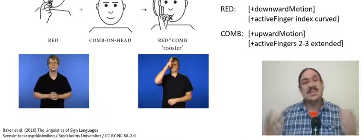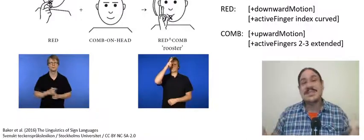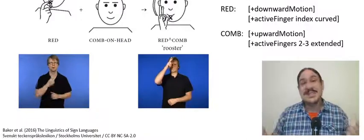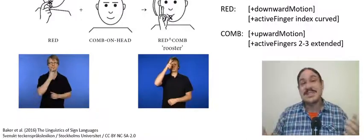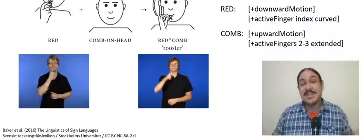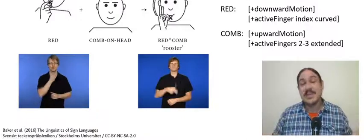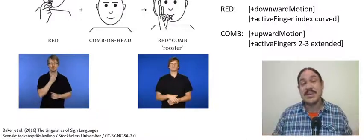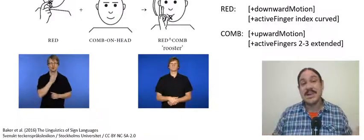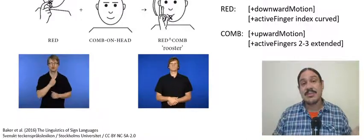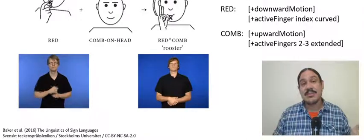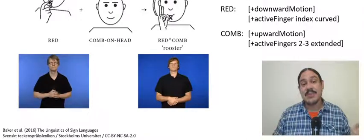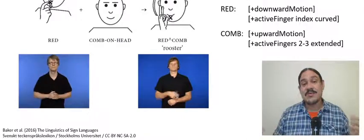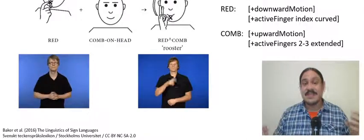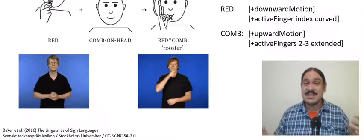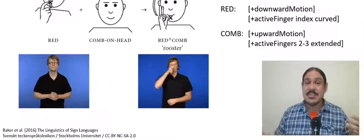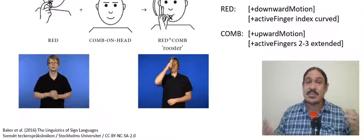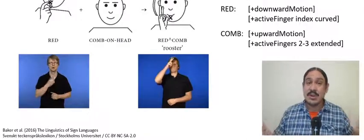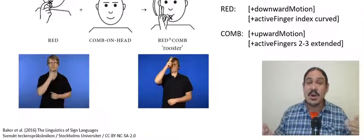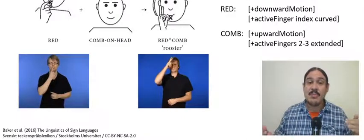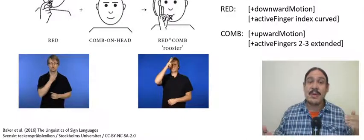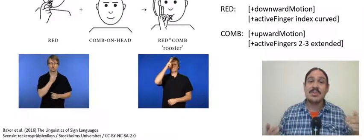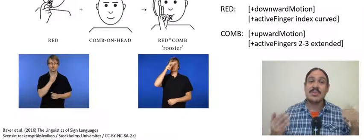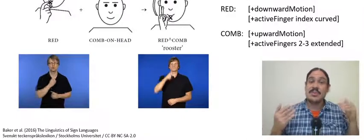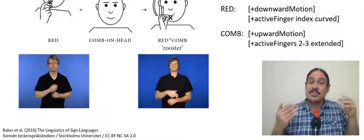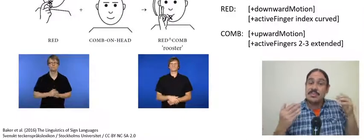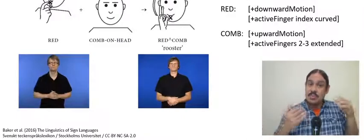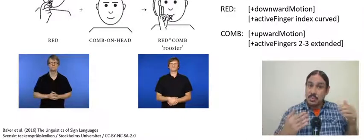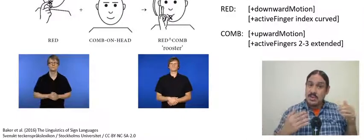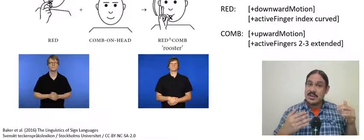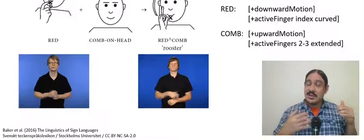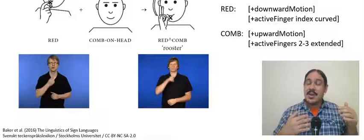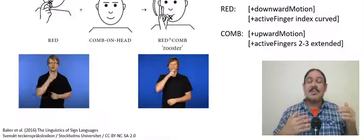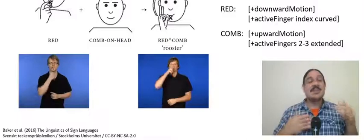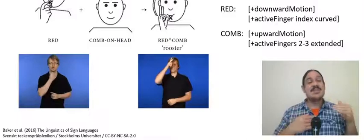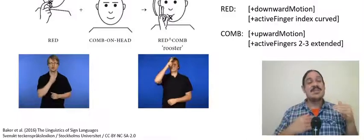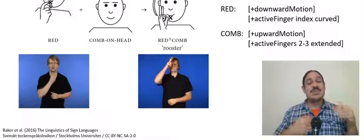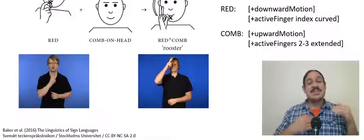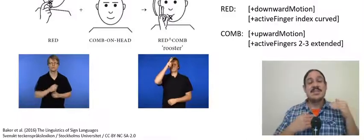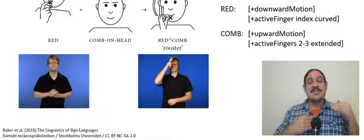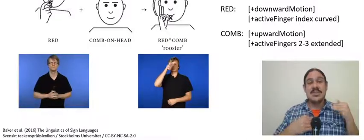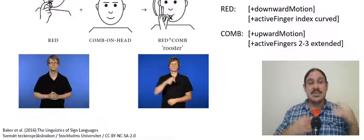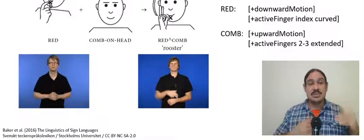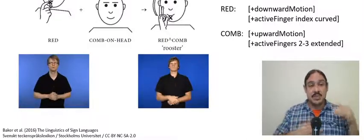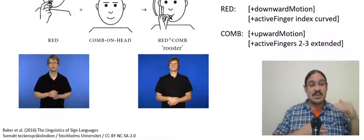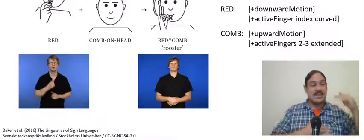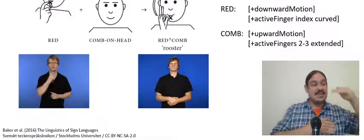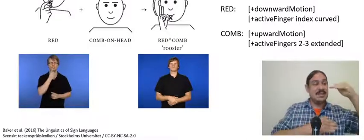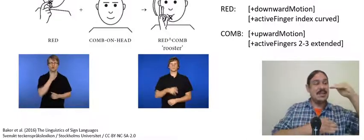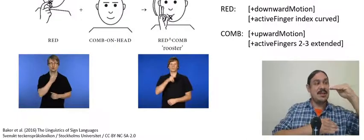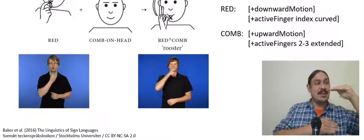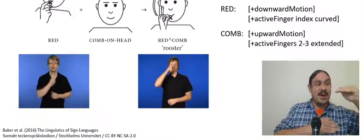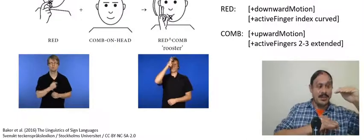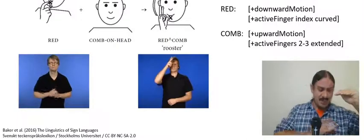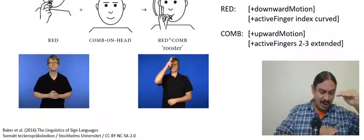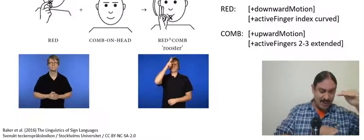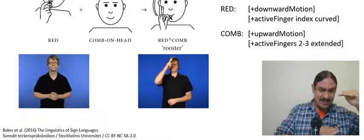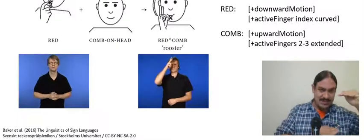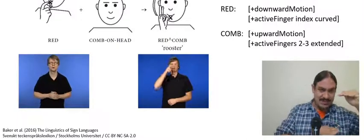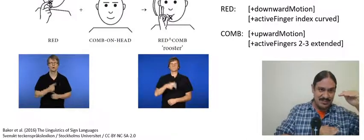find the stress in the second word "a hot dog" so so there is a phonological change where if you have